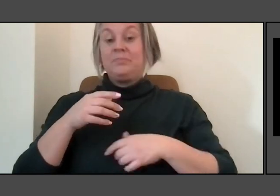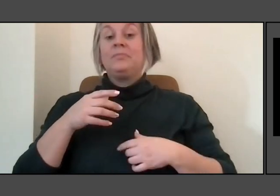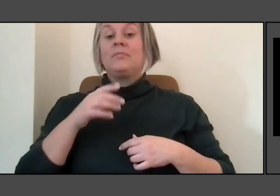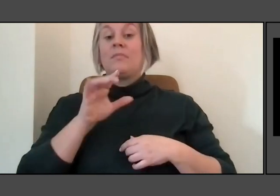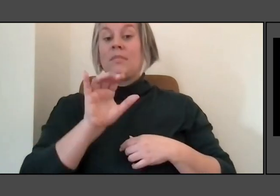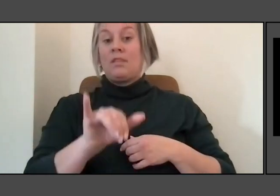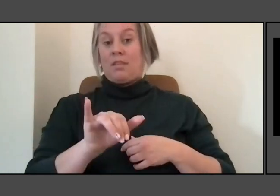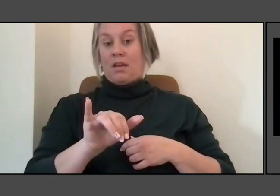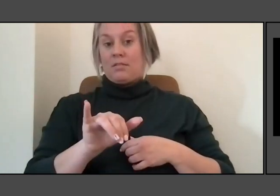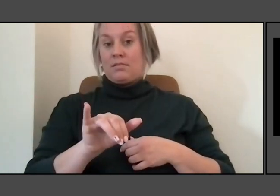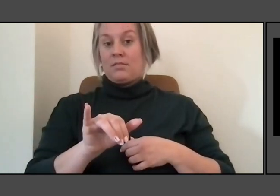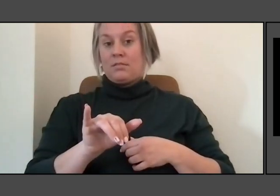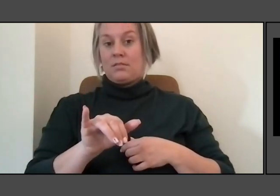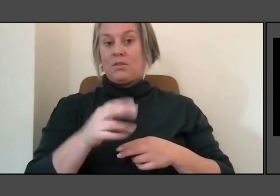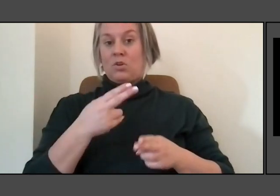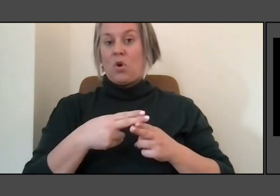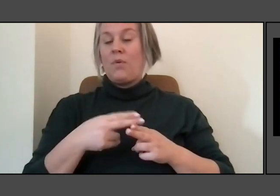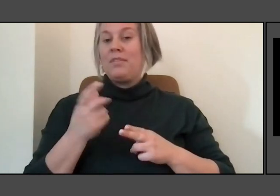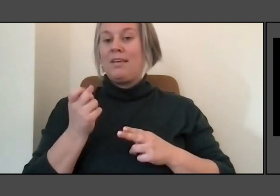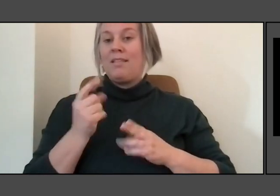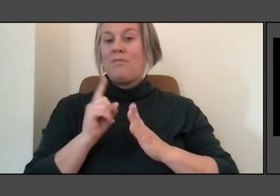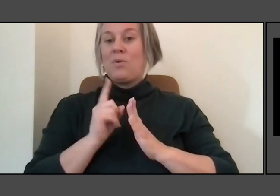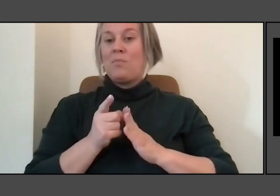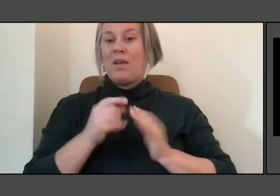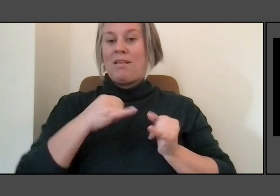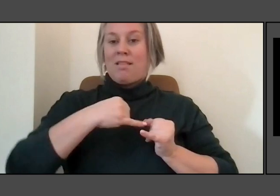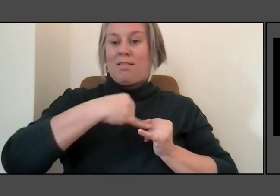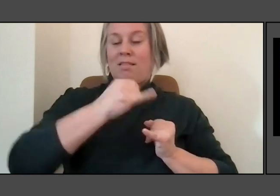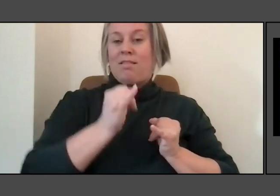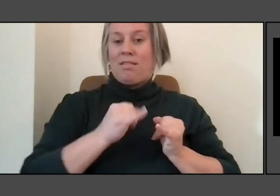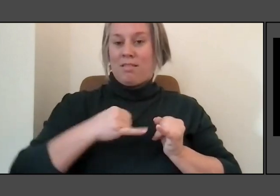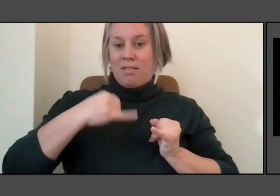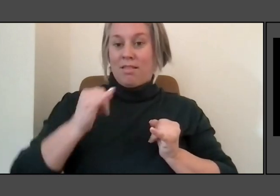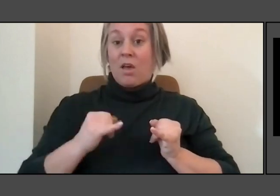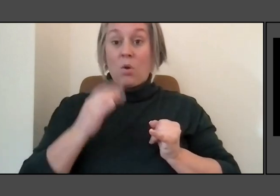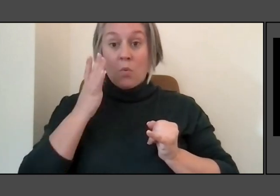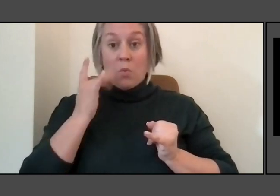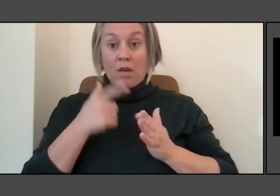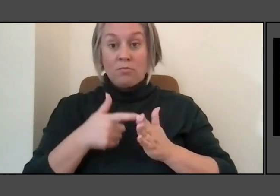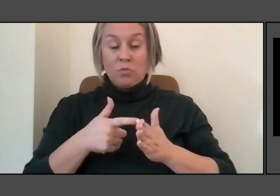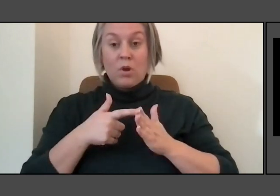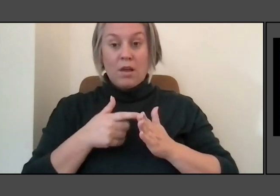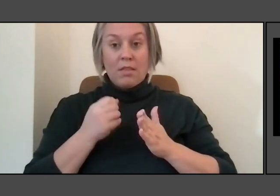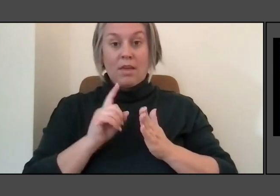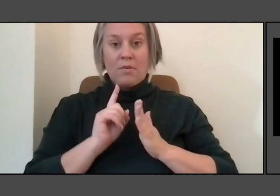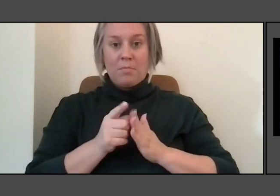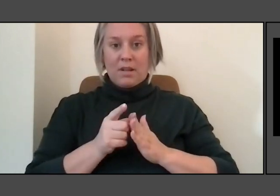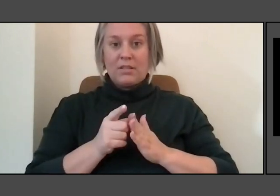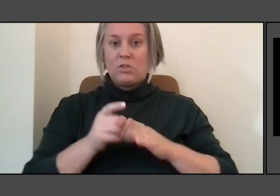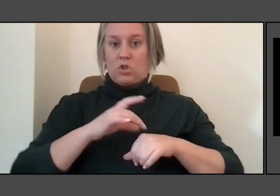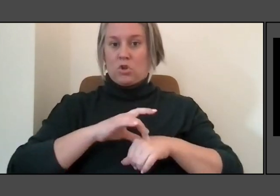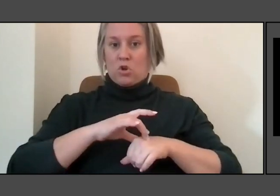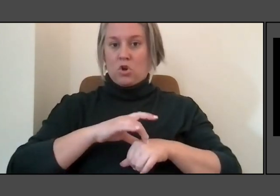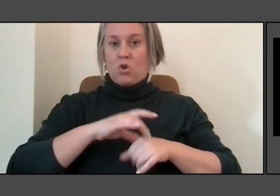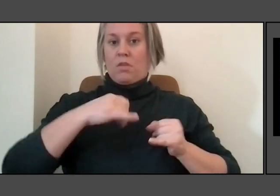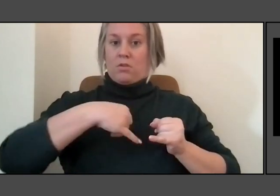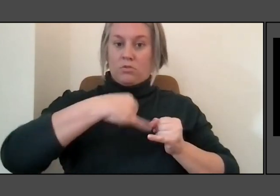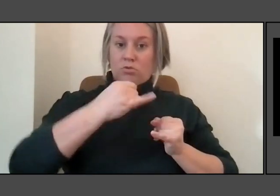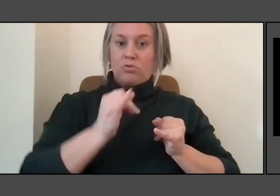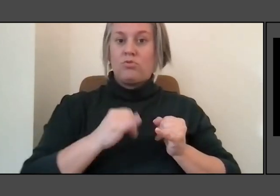Why because it took me 11 minutes and it's an earth drawing that in a way I wanted something that could fit into the landscape.